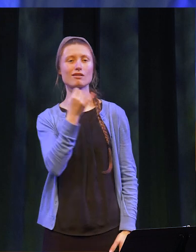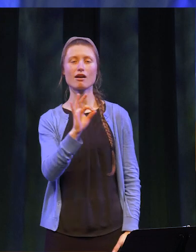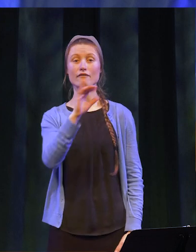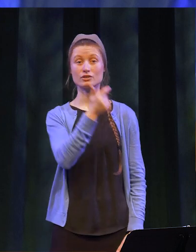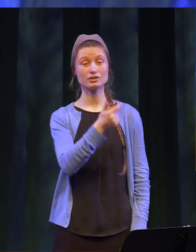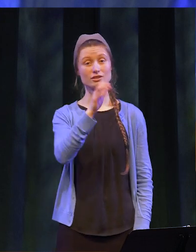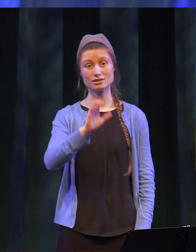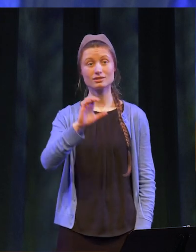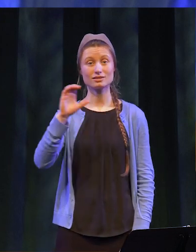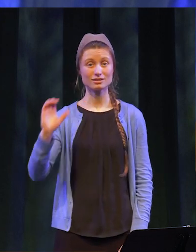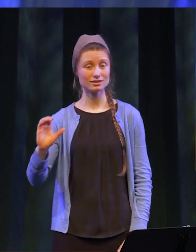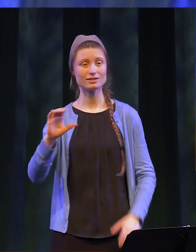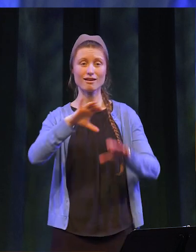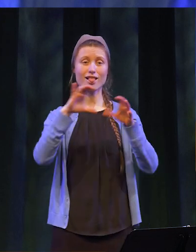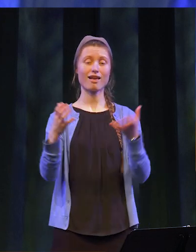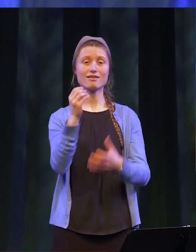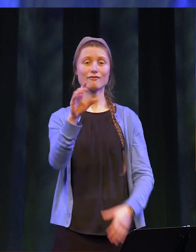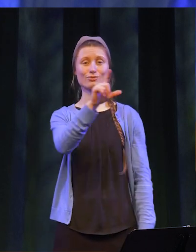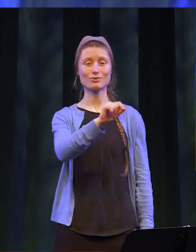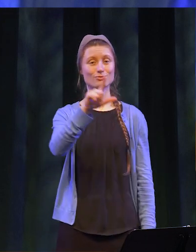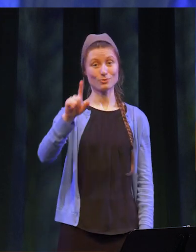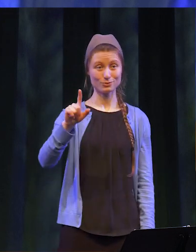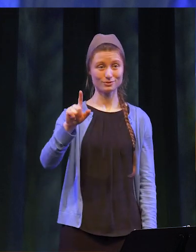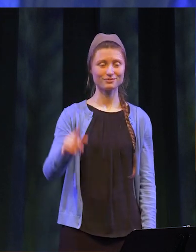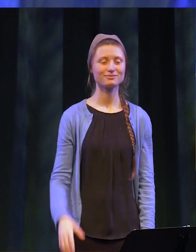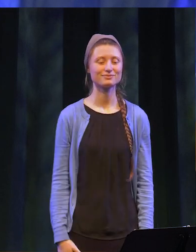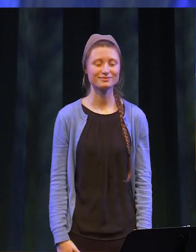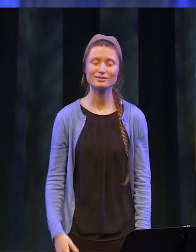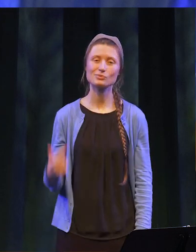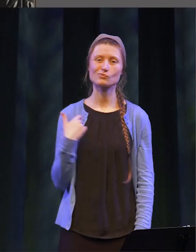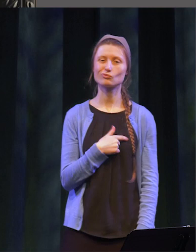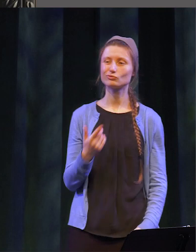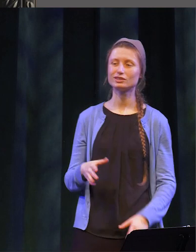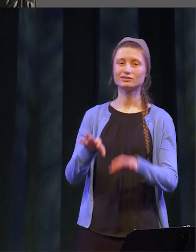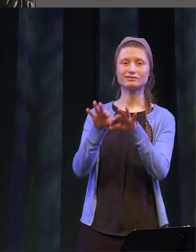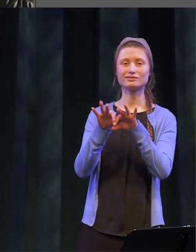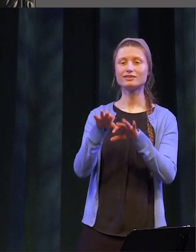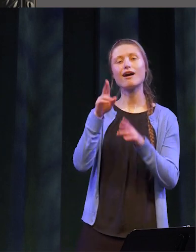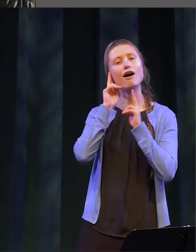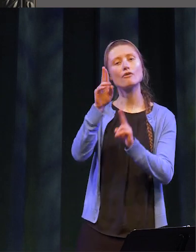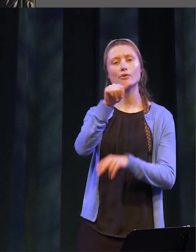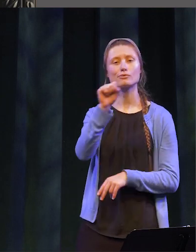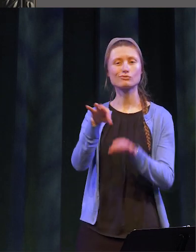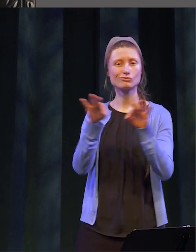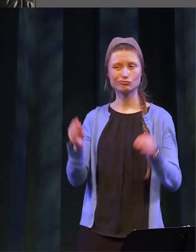of the Genesee Community College Class of 2021, and be presented with the Honorary Associate